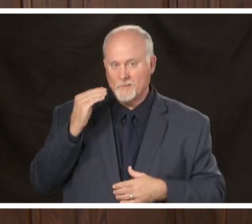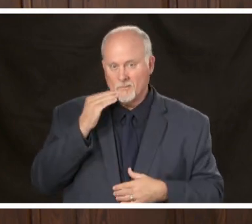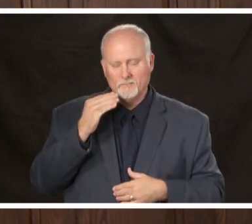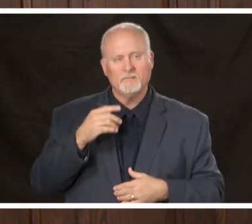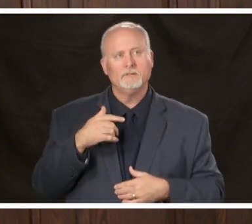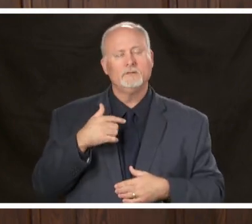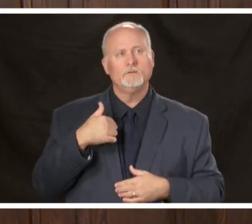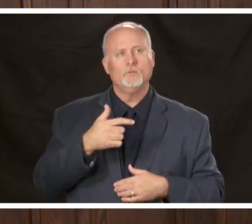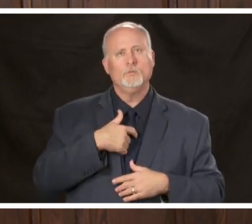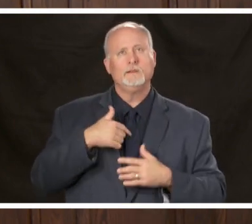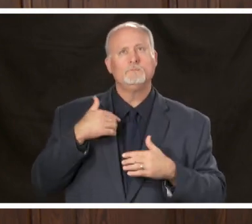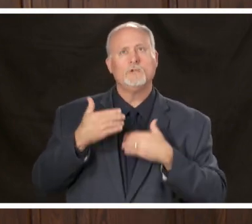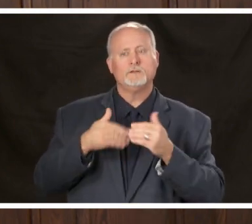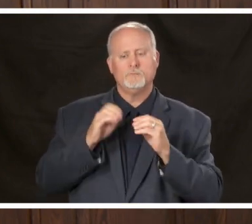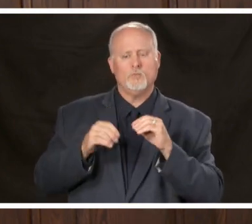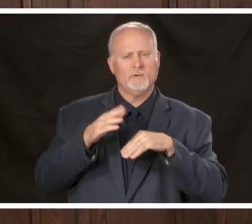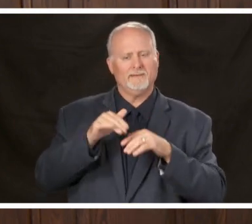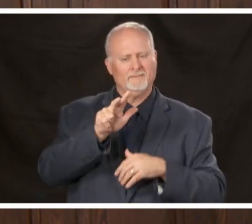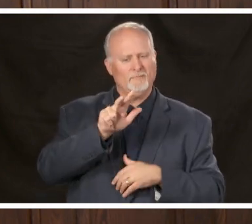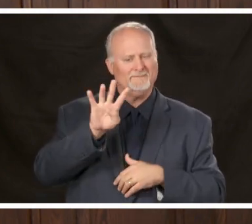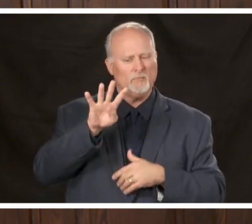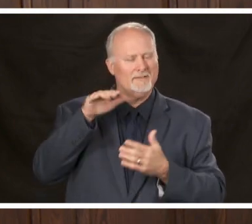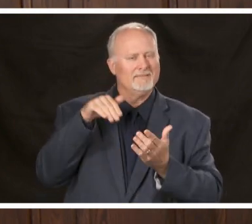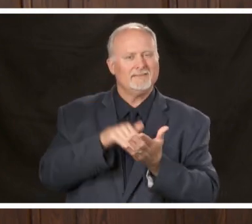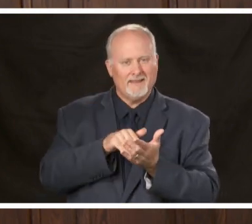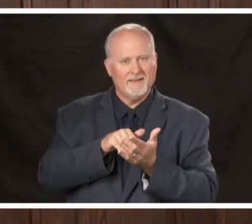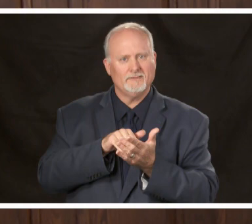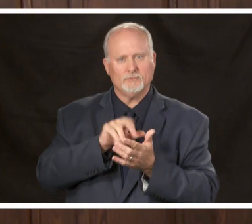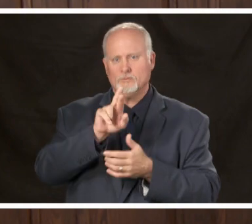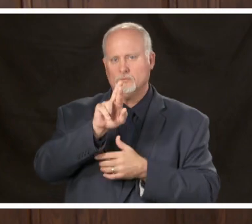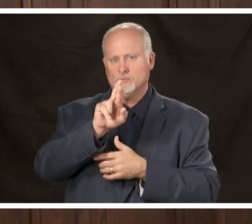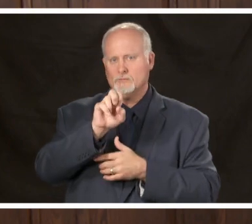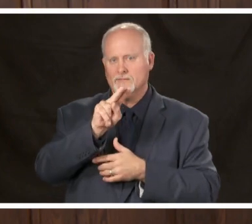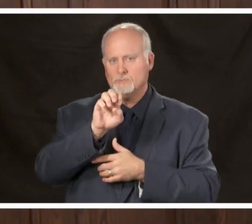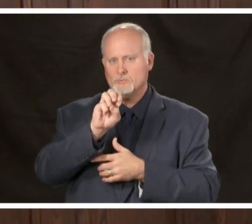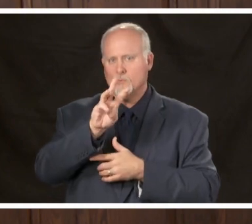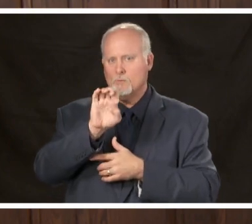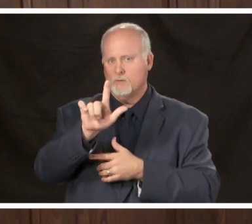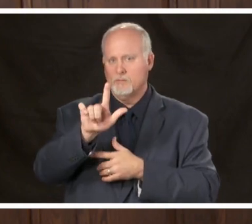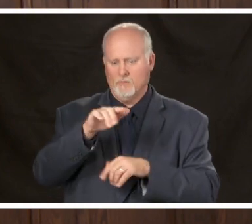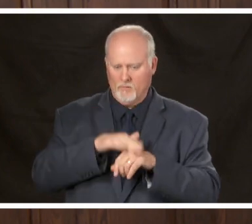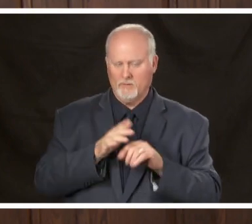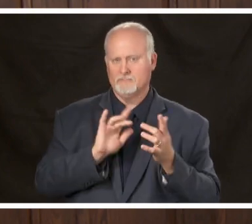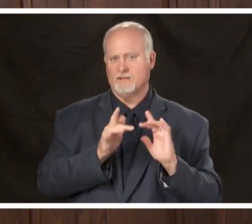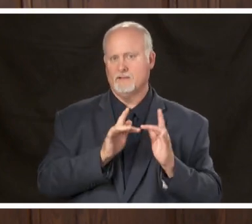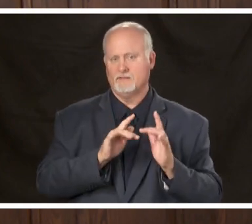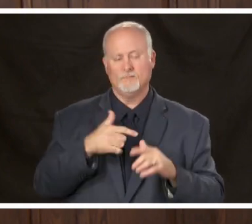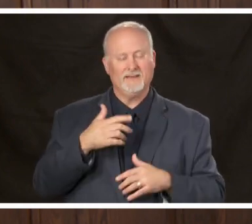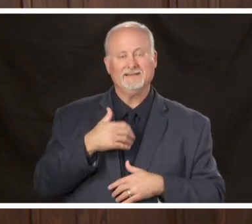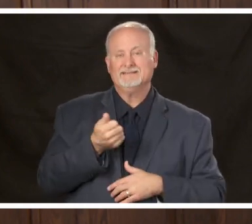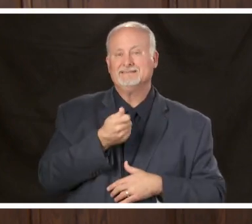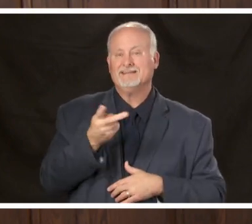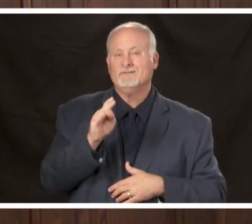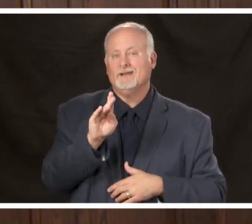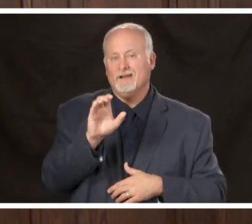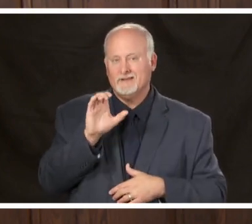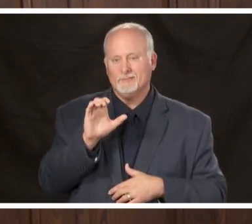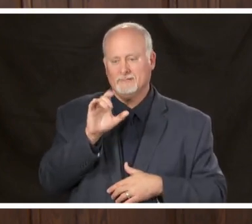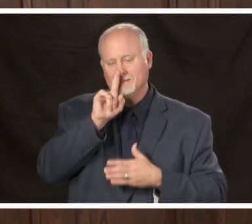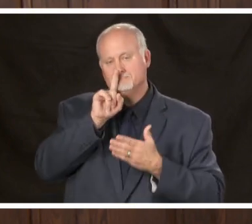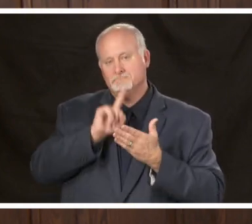process over 34,000 renewals online we did several hundred inspection services